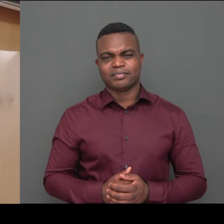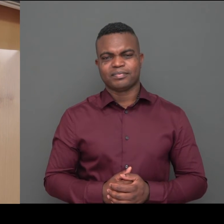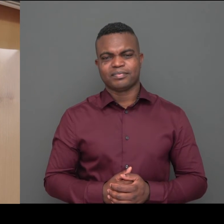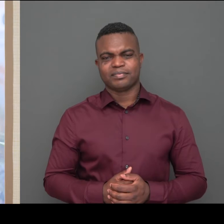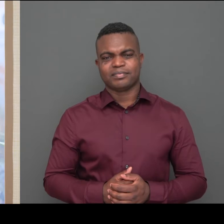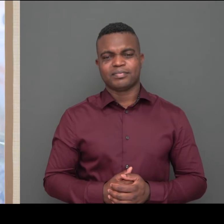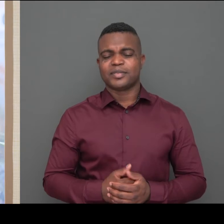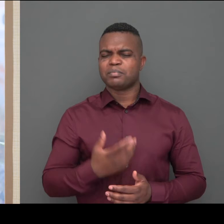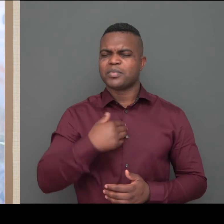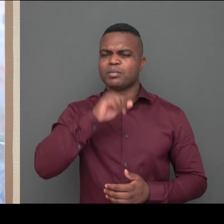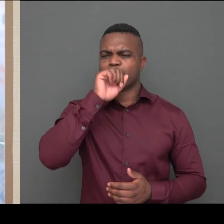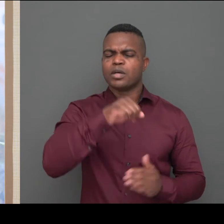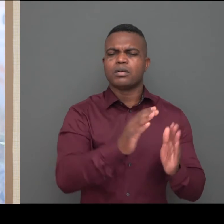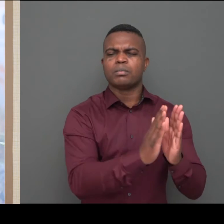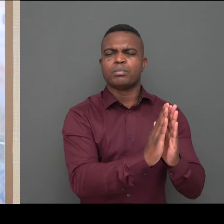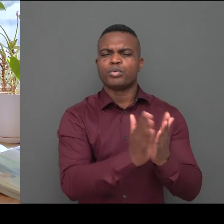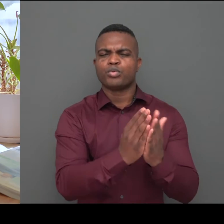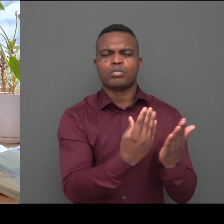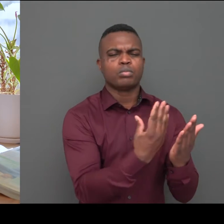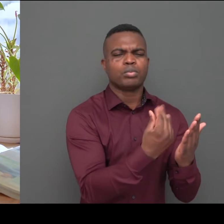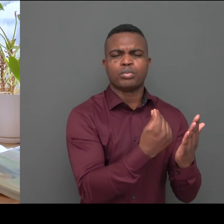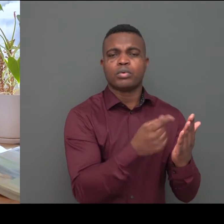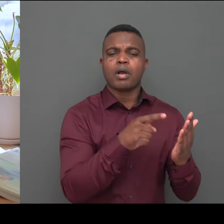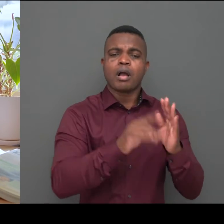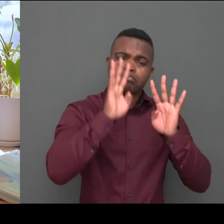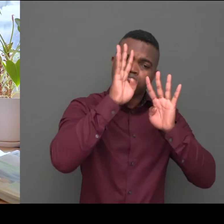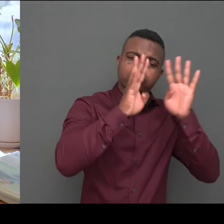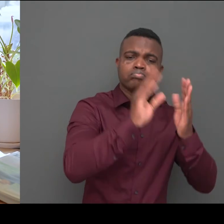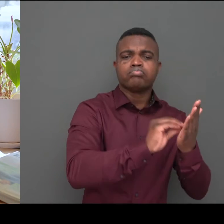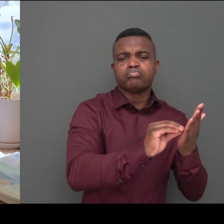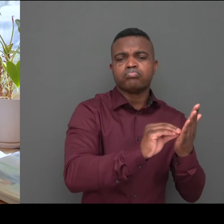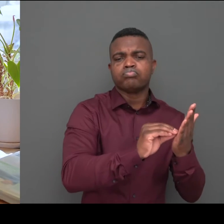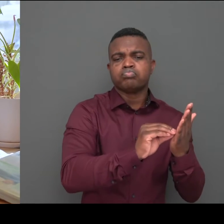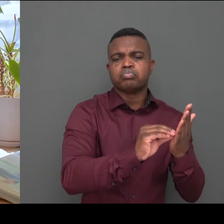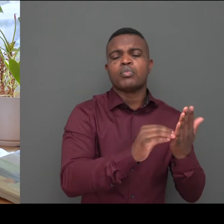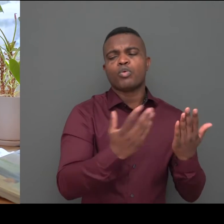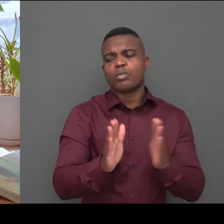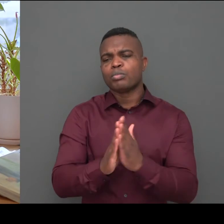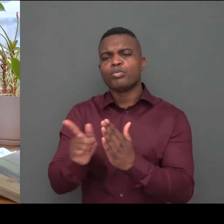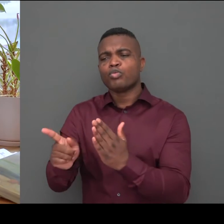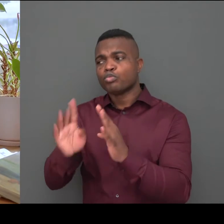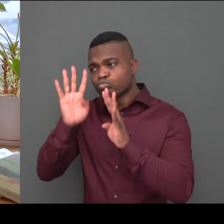I really like to read audio books, both fiction and non fiction.